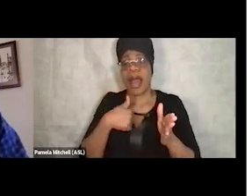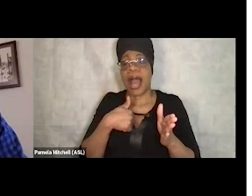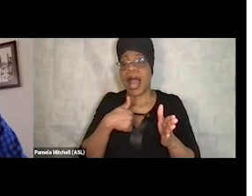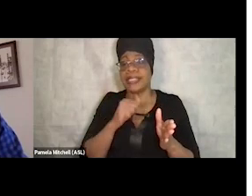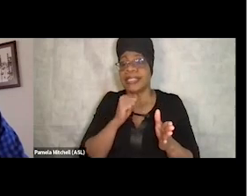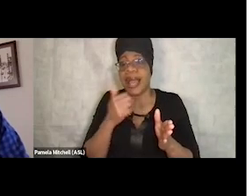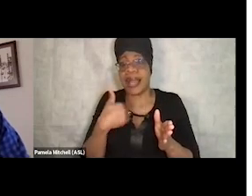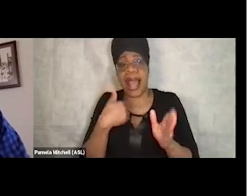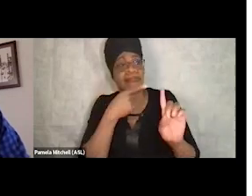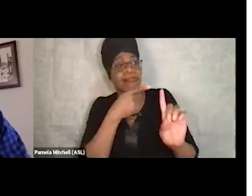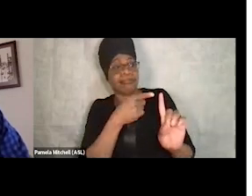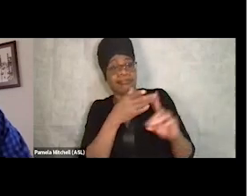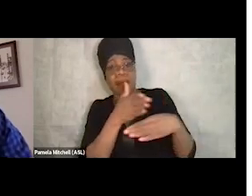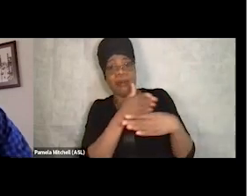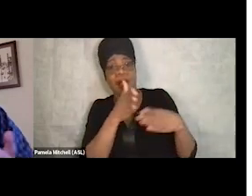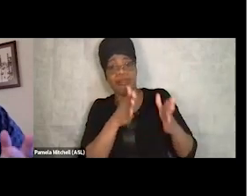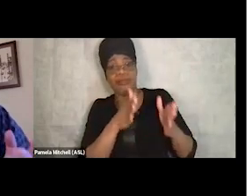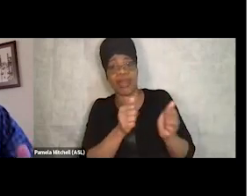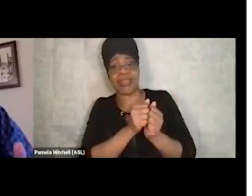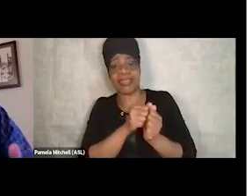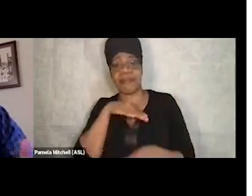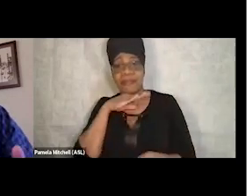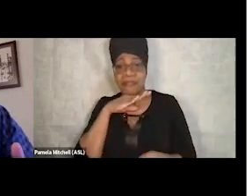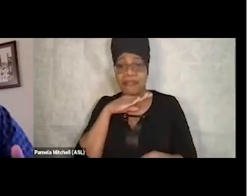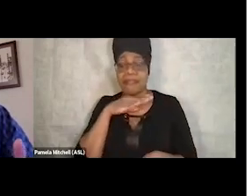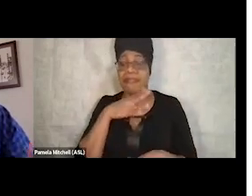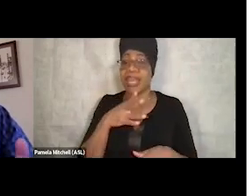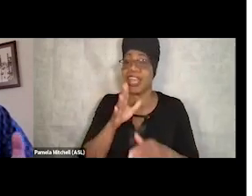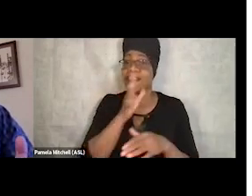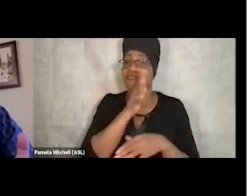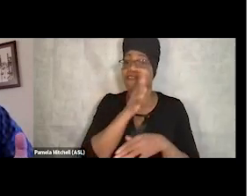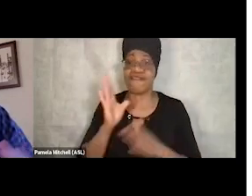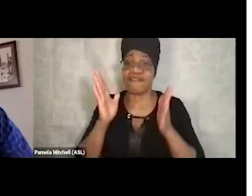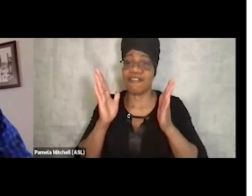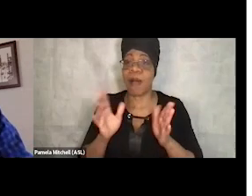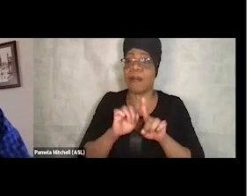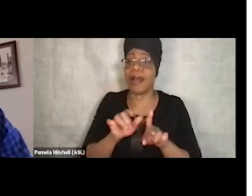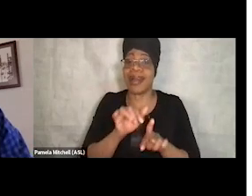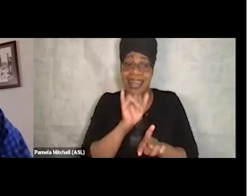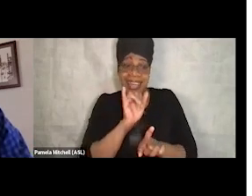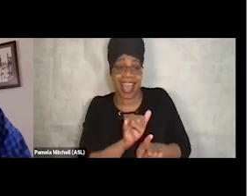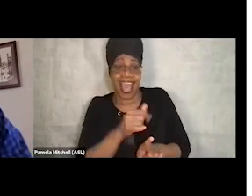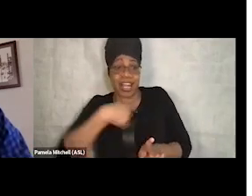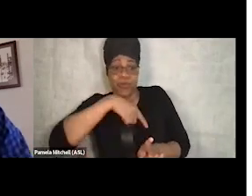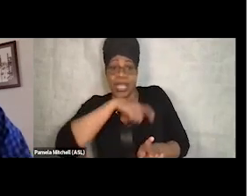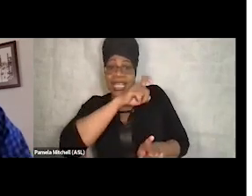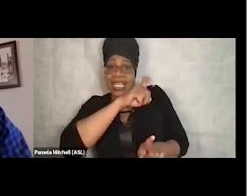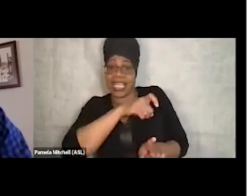of partnering with a pig farmer, but that's who we needed to partner with at that time